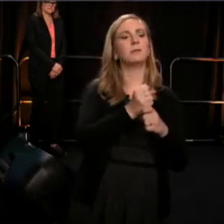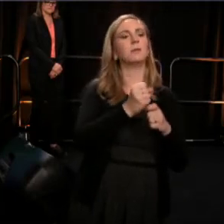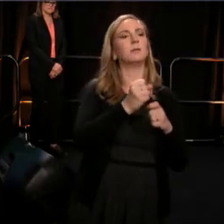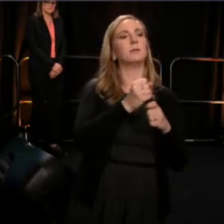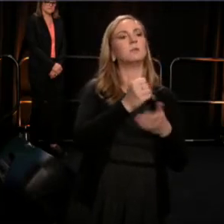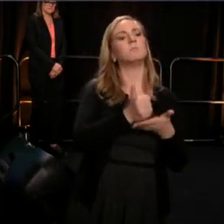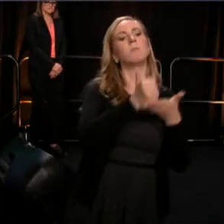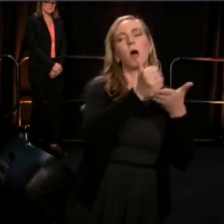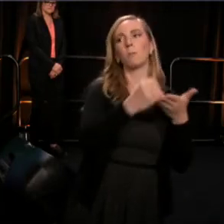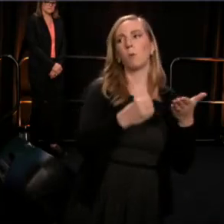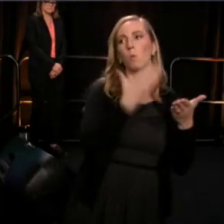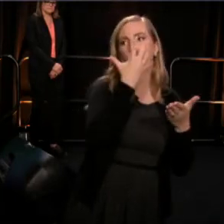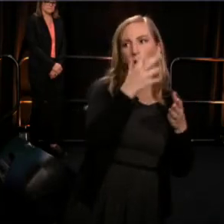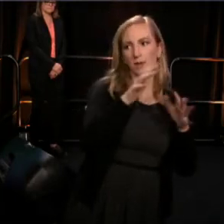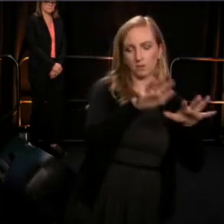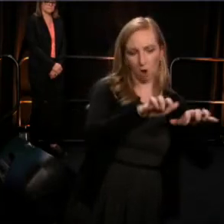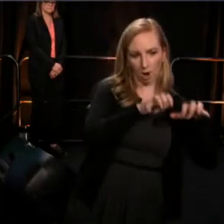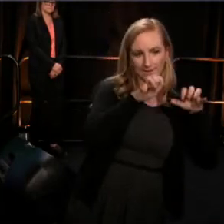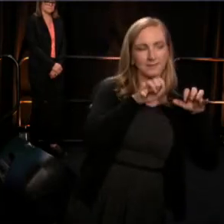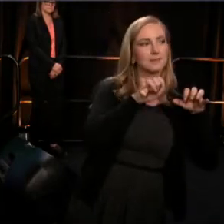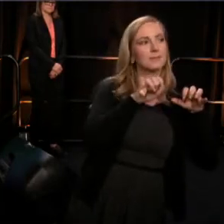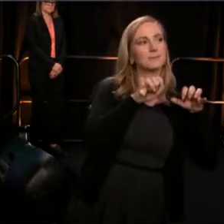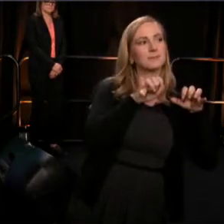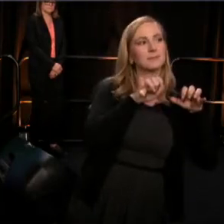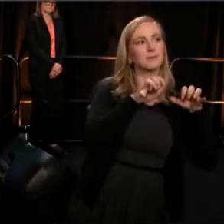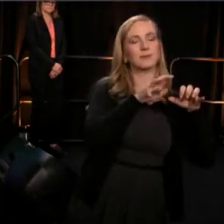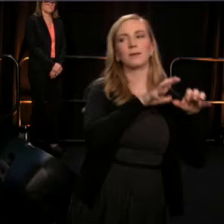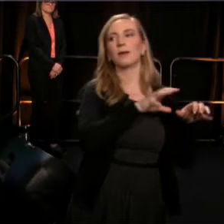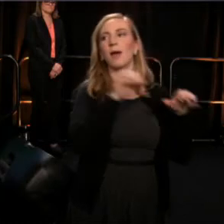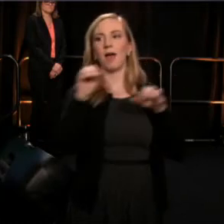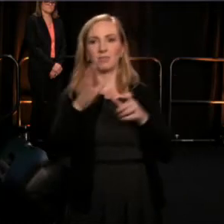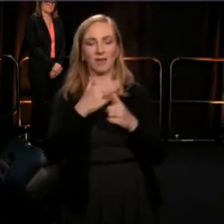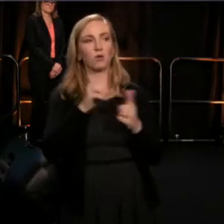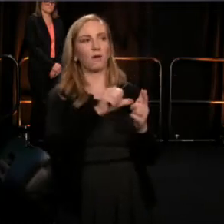and art that feeds the spirit and celebrates the life of black America,